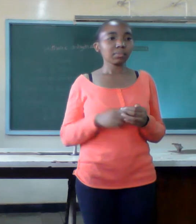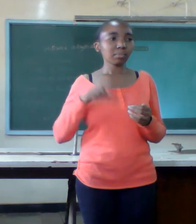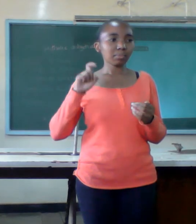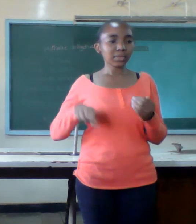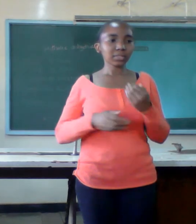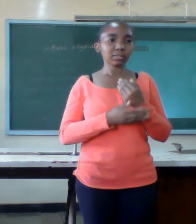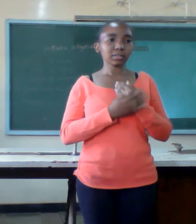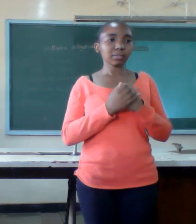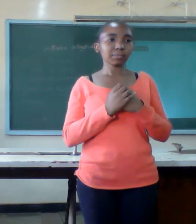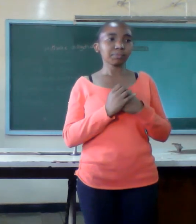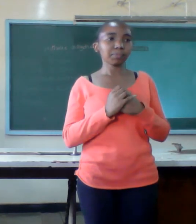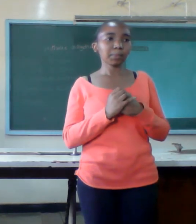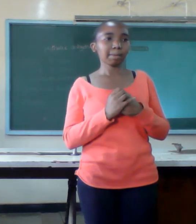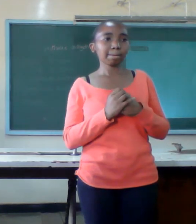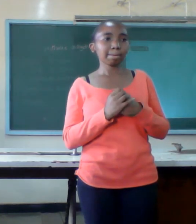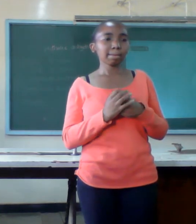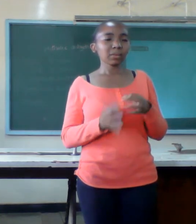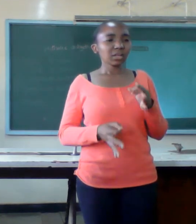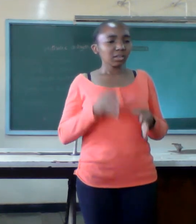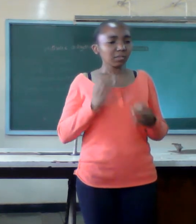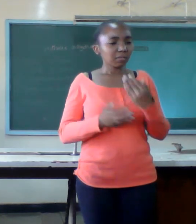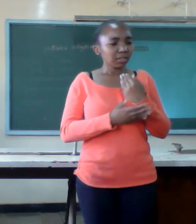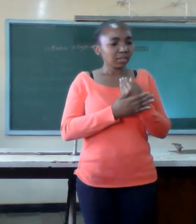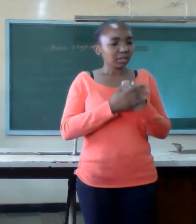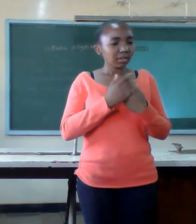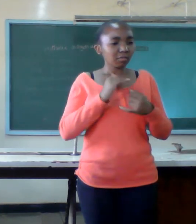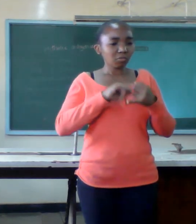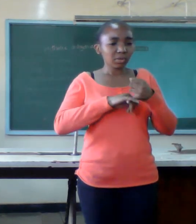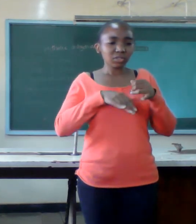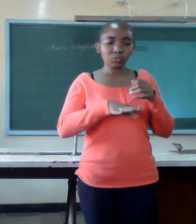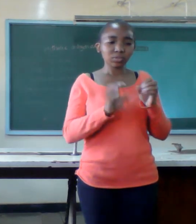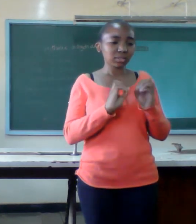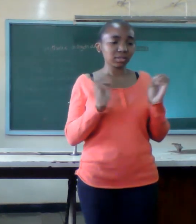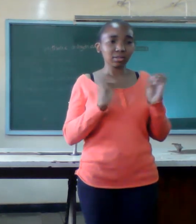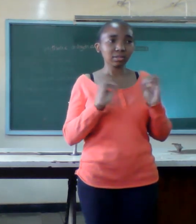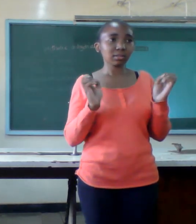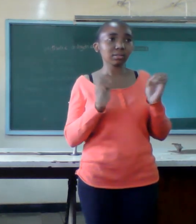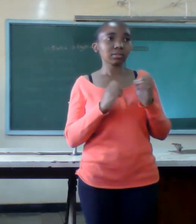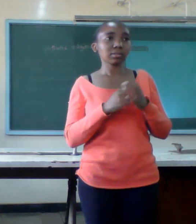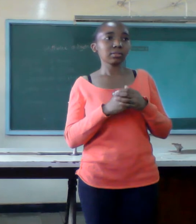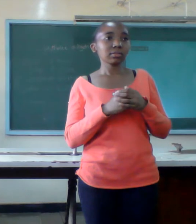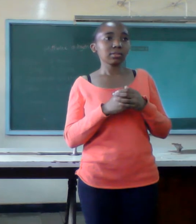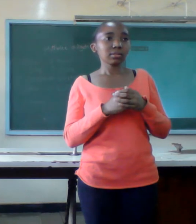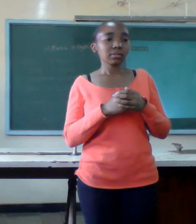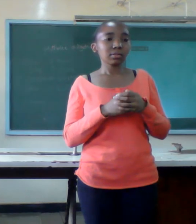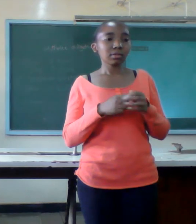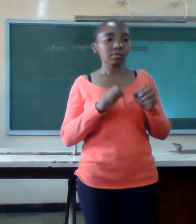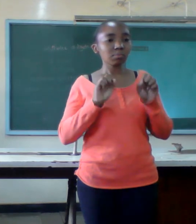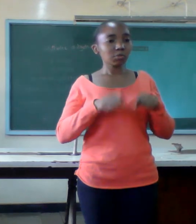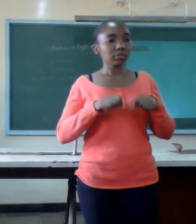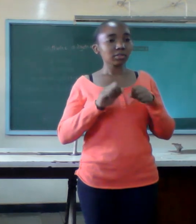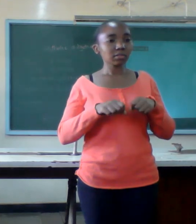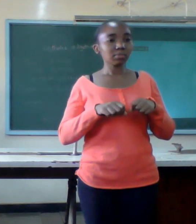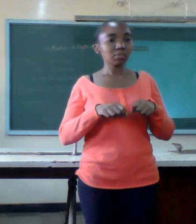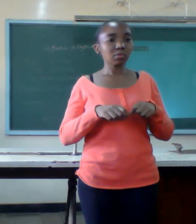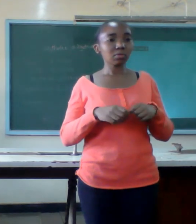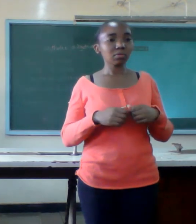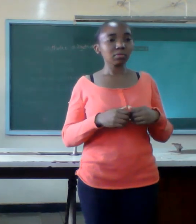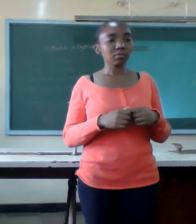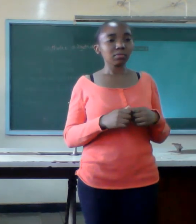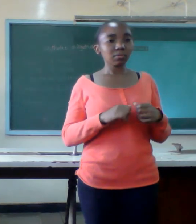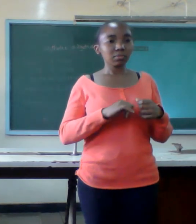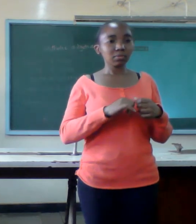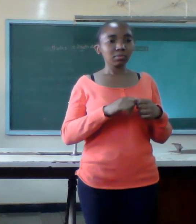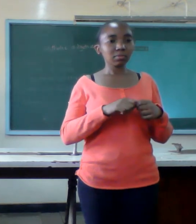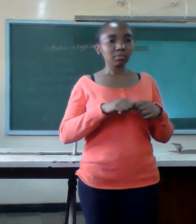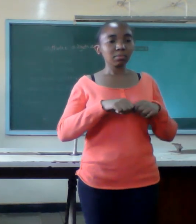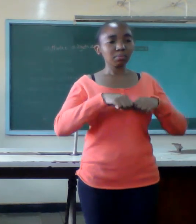if this is not done it will break down somewhere exposing the honor to danger